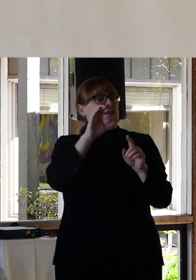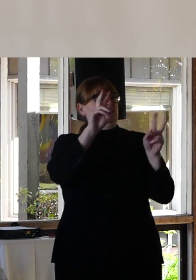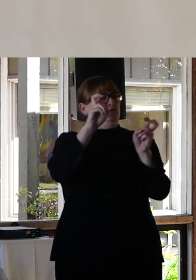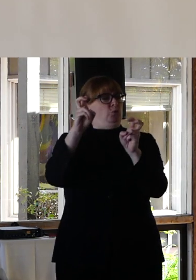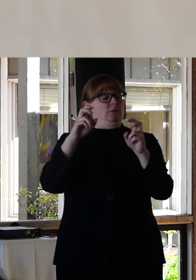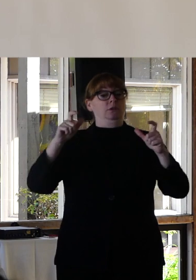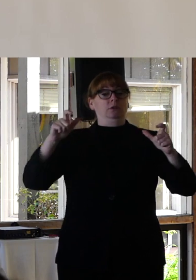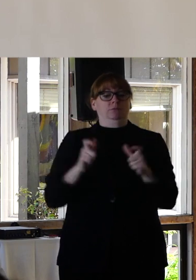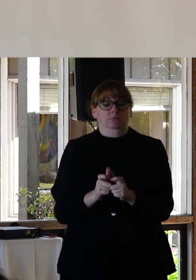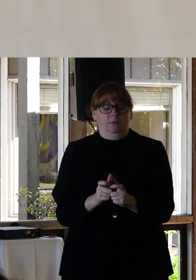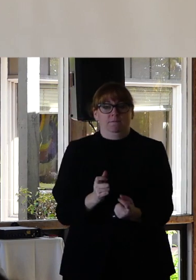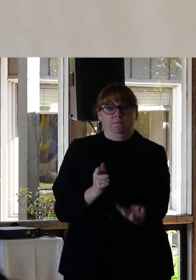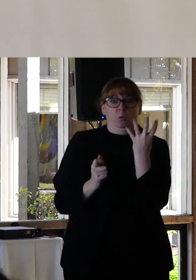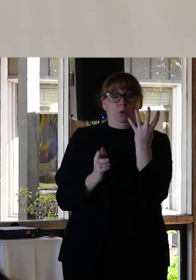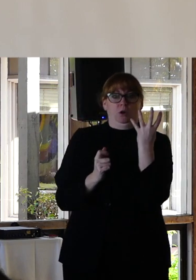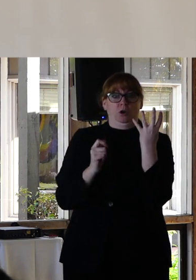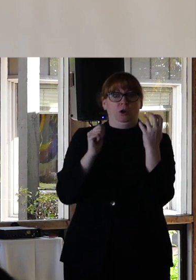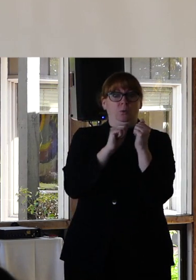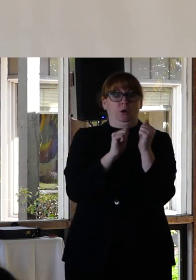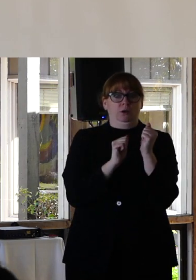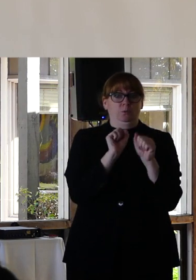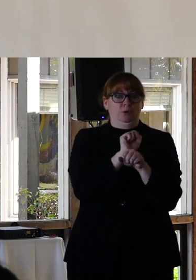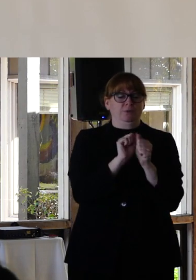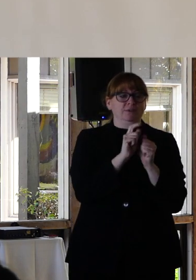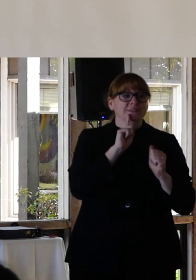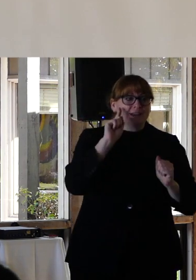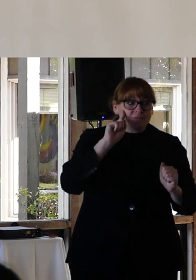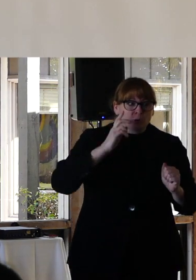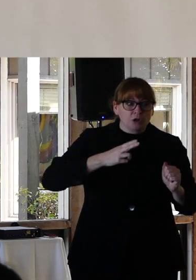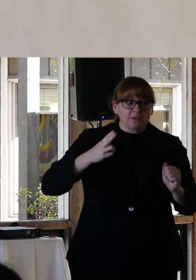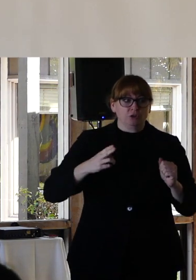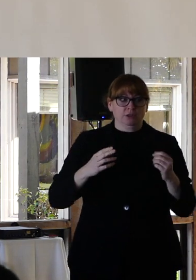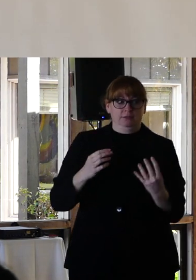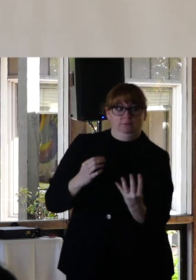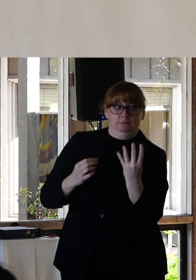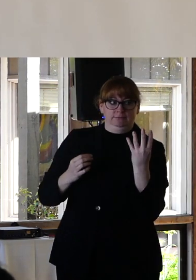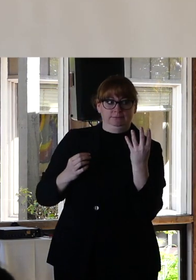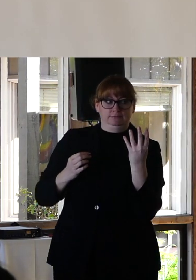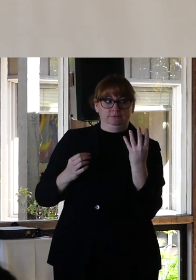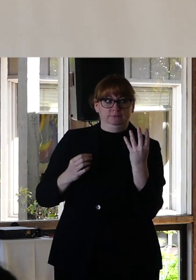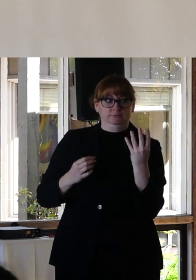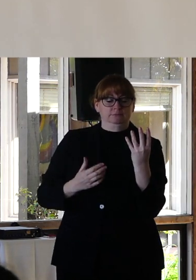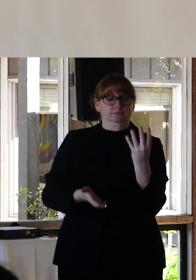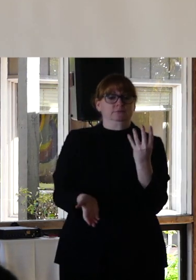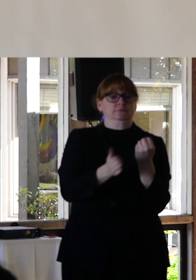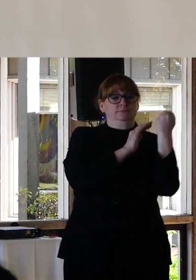work with deaf and hard of hearing clients. Not a single one list themselves